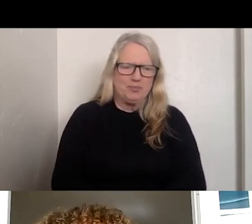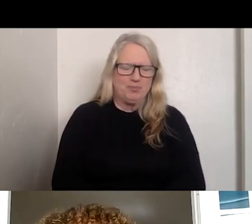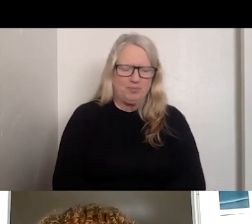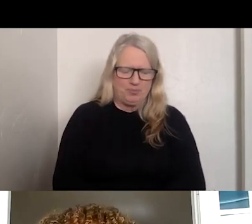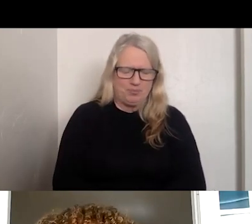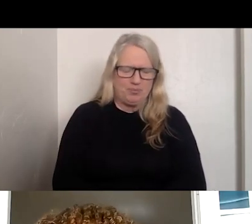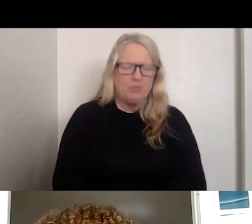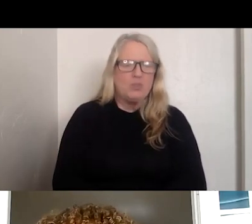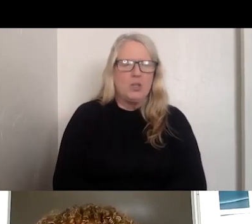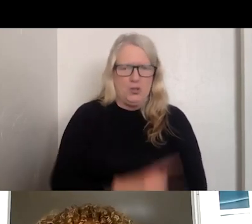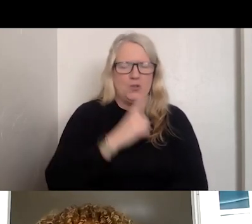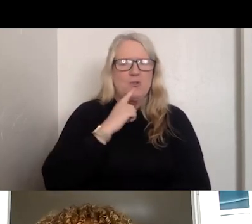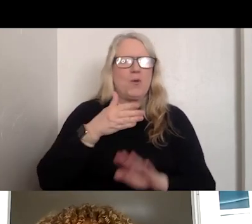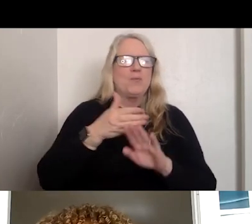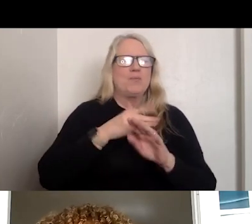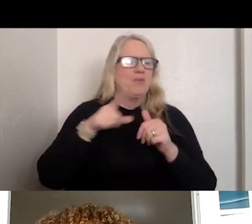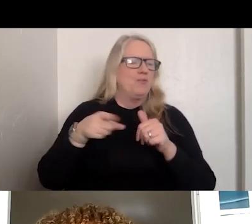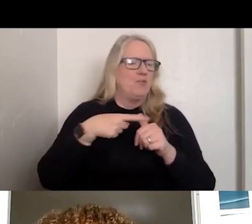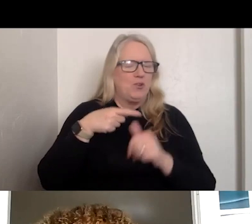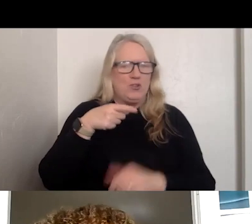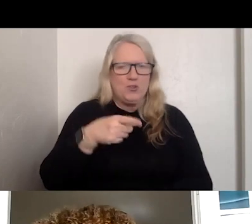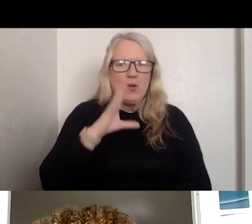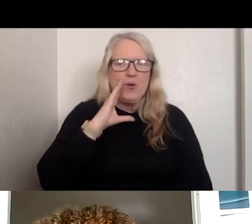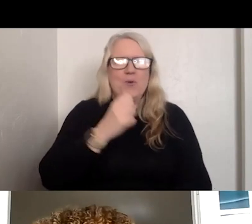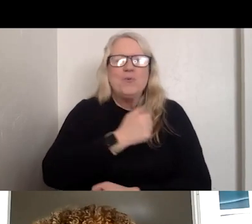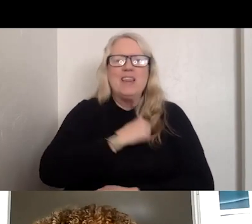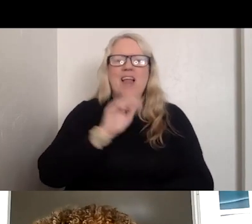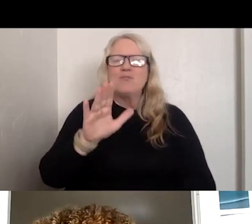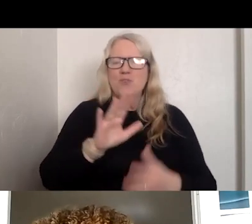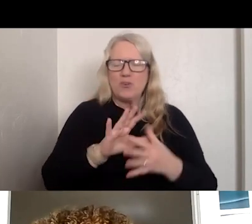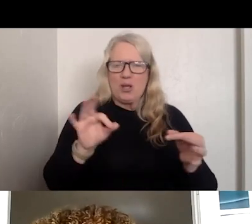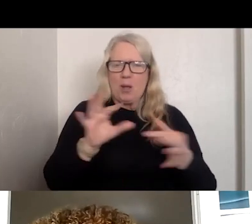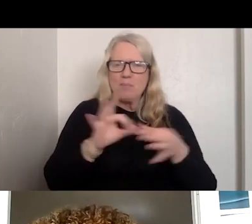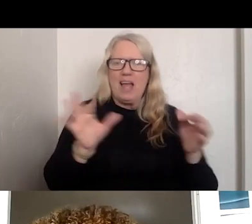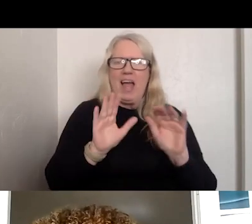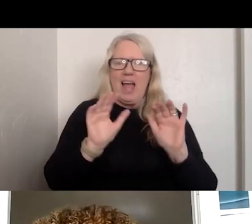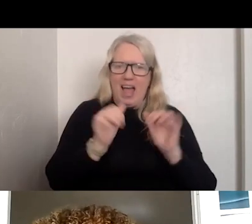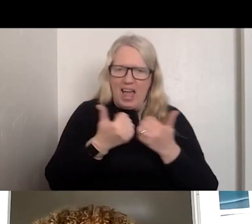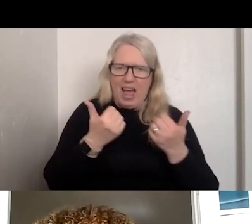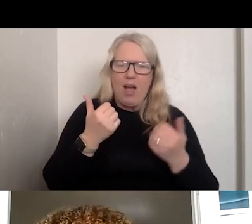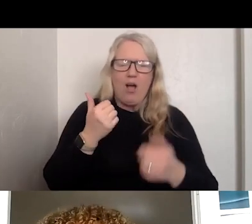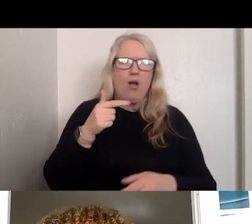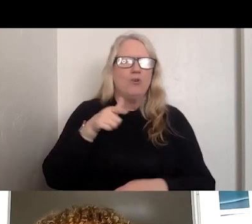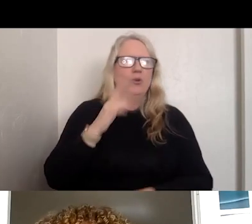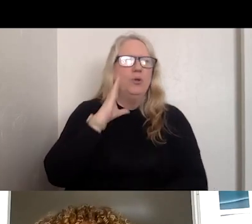JUST TO PREFACE THIS, WE LOVE YOUR COMMENTS ON WE WILL ACHIEVE